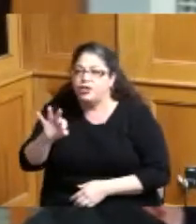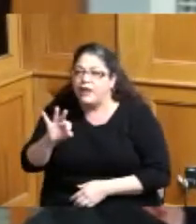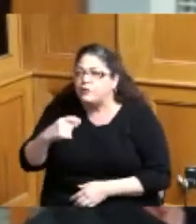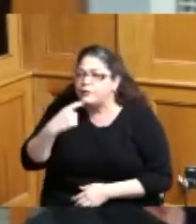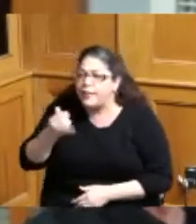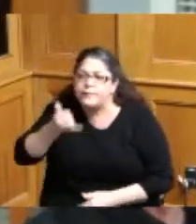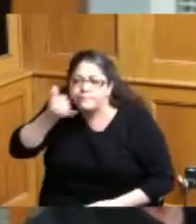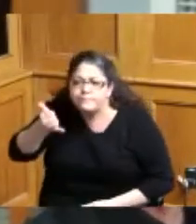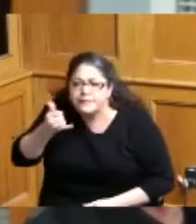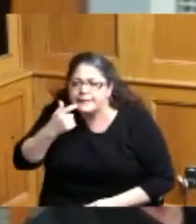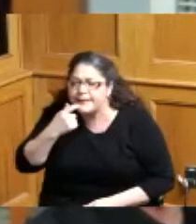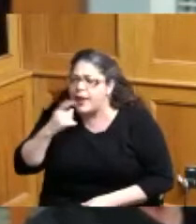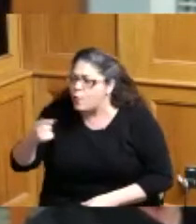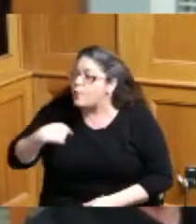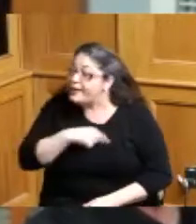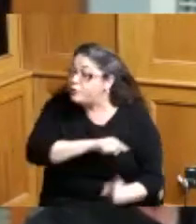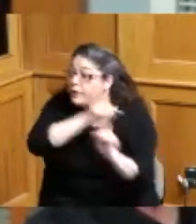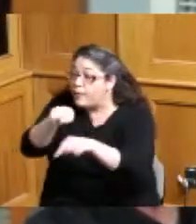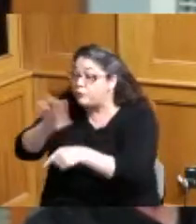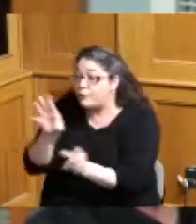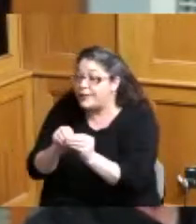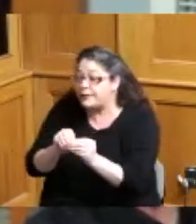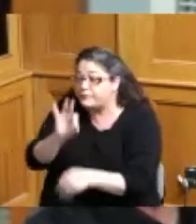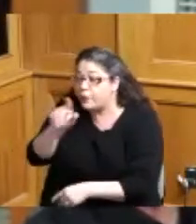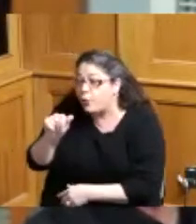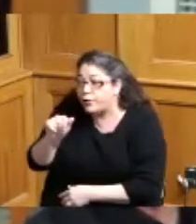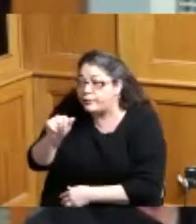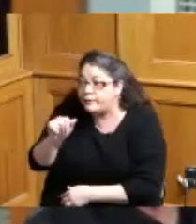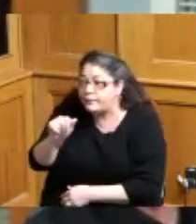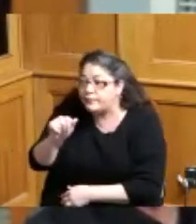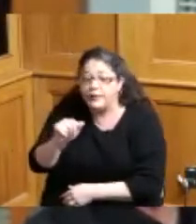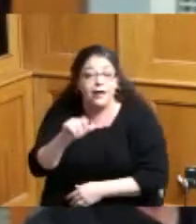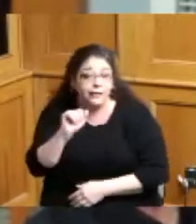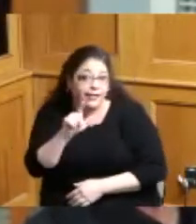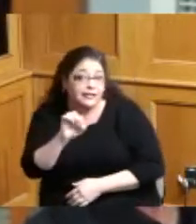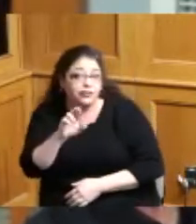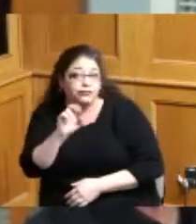we need to come to these meetings down in Florida Alicia Reece Councilmember I mean